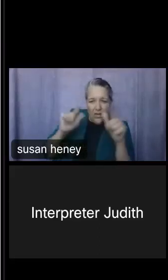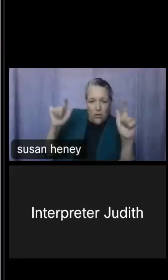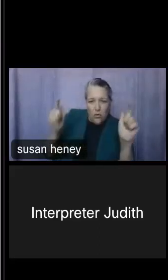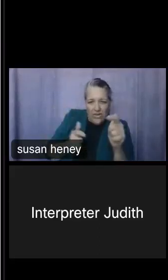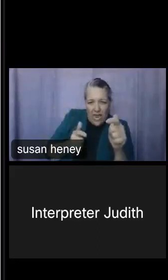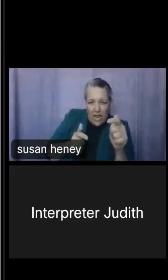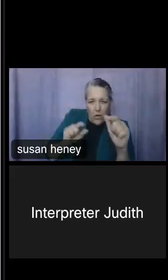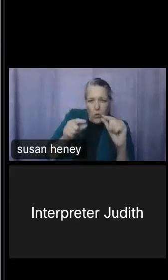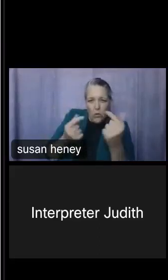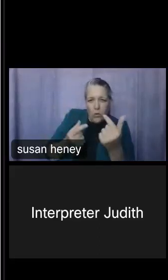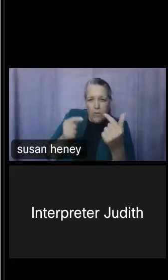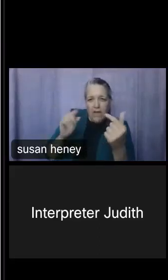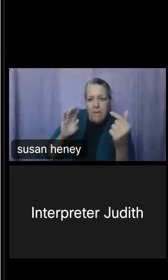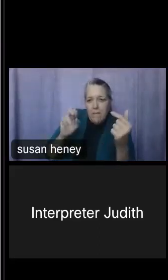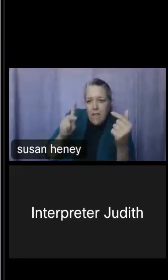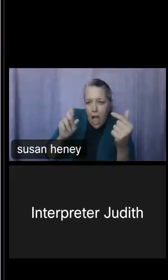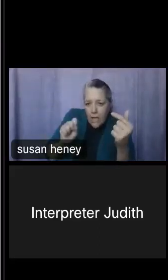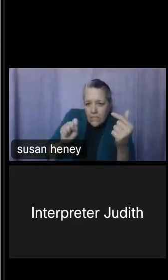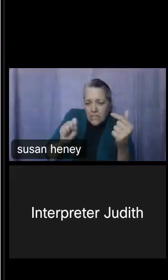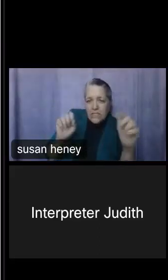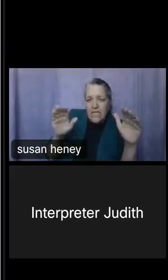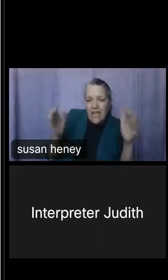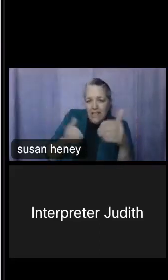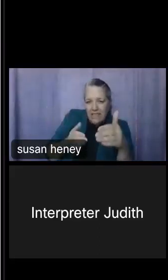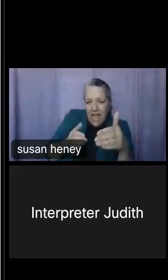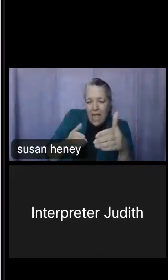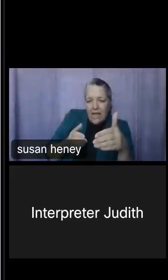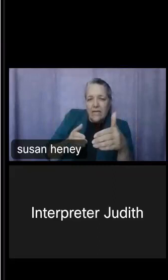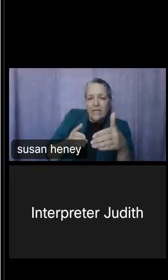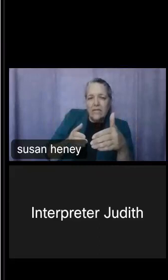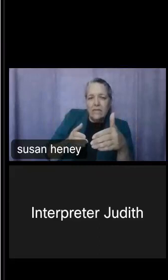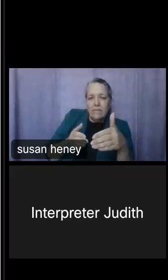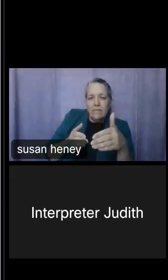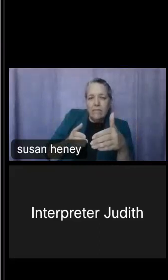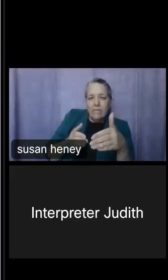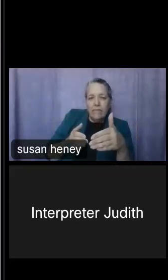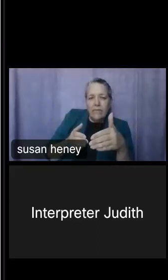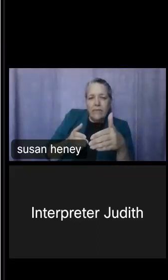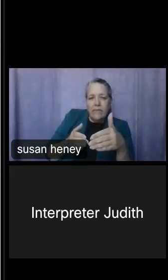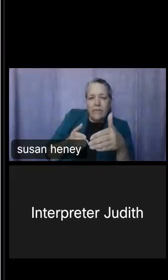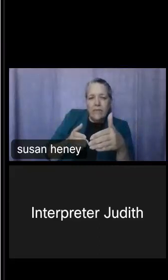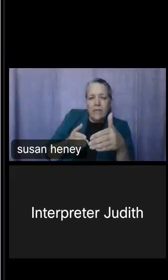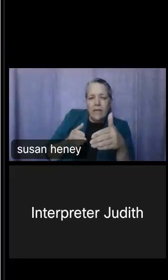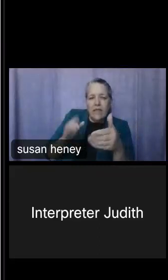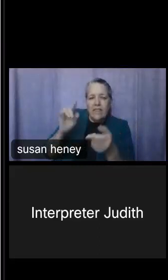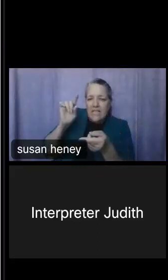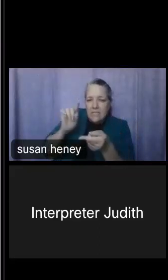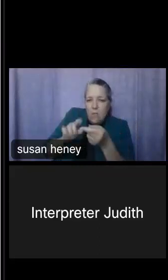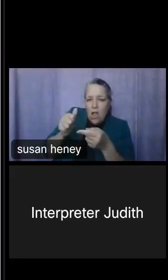of blocks, and then you have the latest -- the most -- lowest level of geography is the block